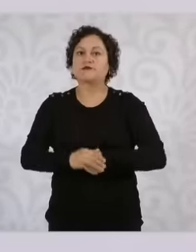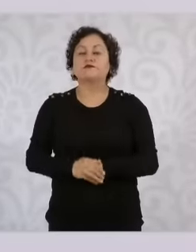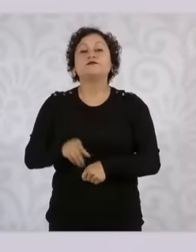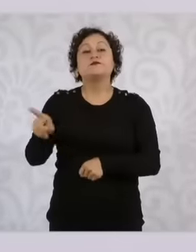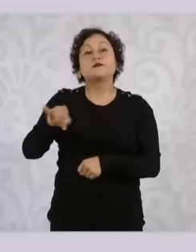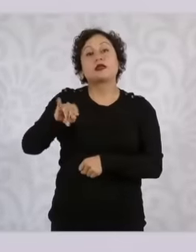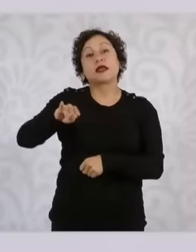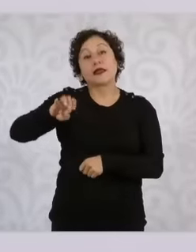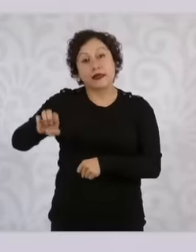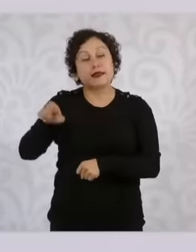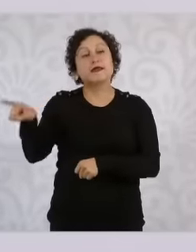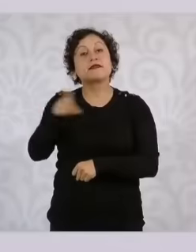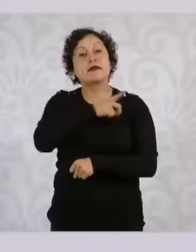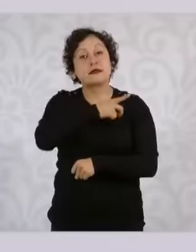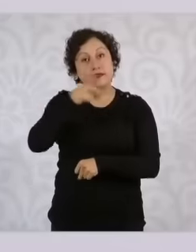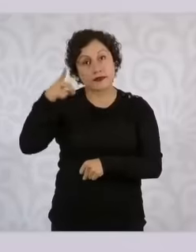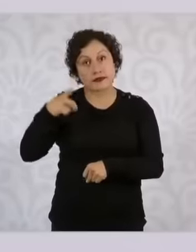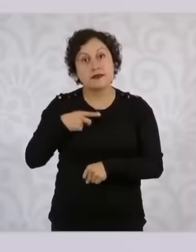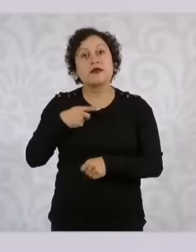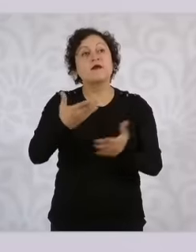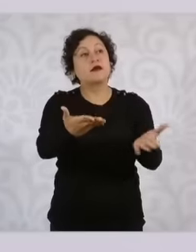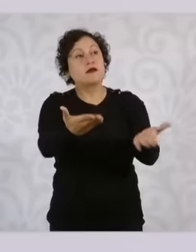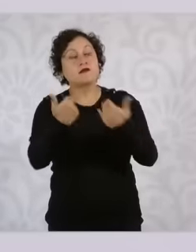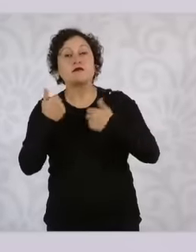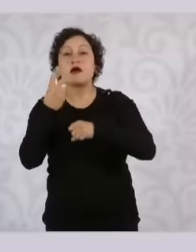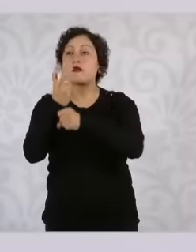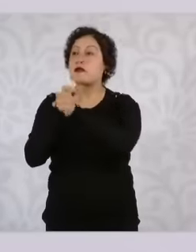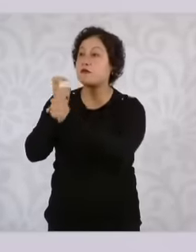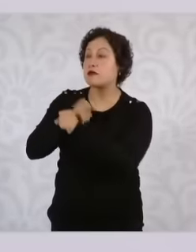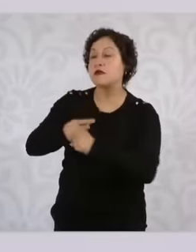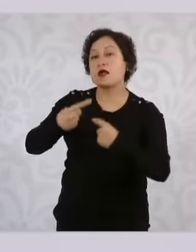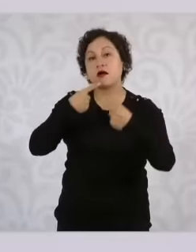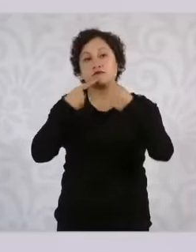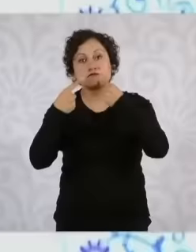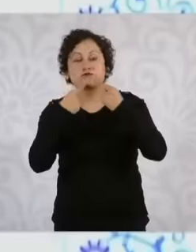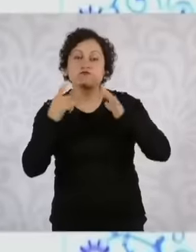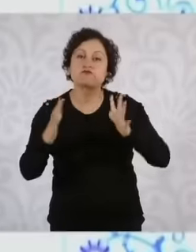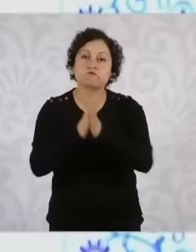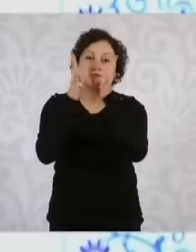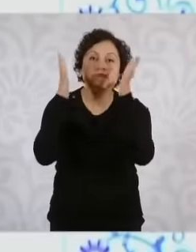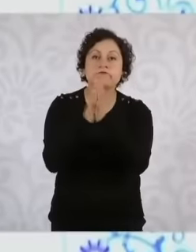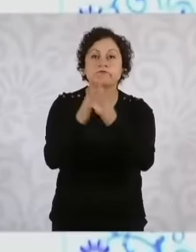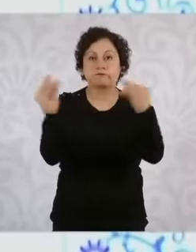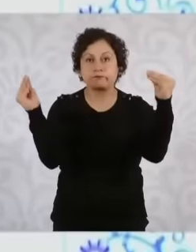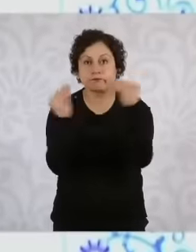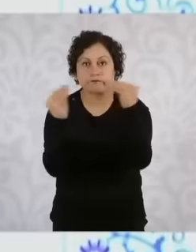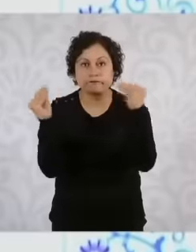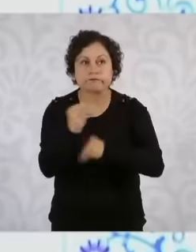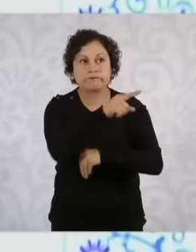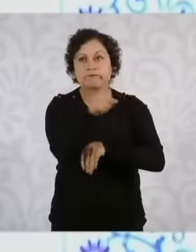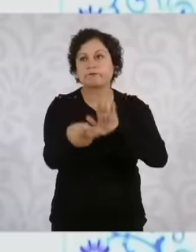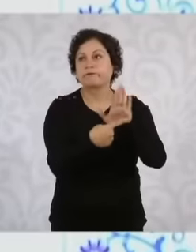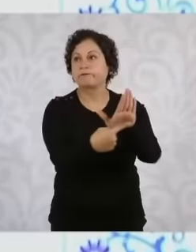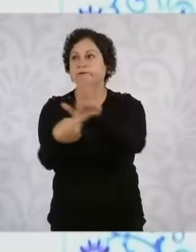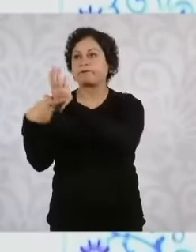developing debate forums among candidates and establishing the bases for